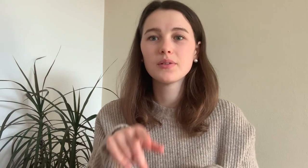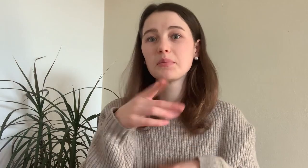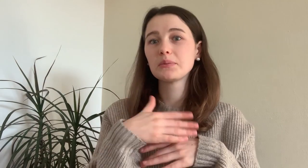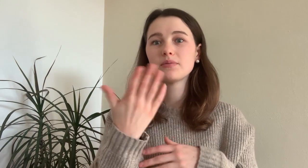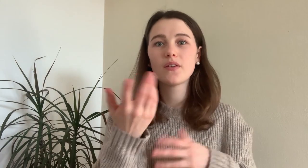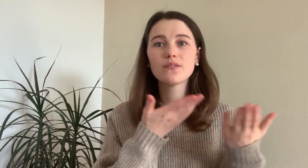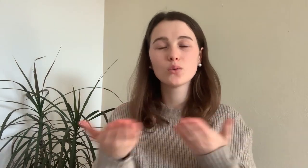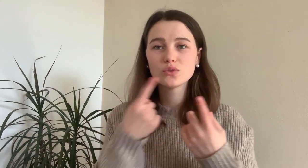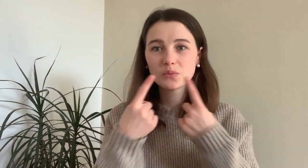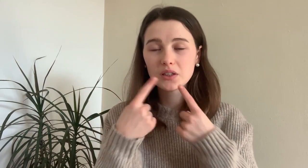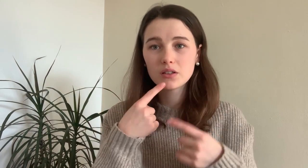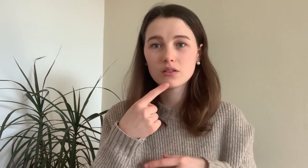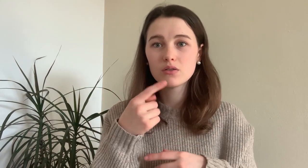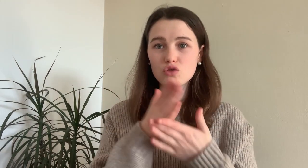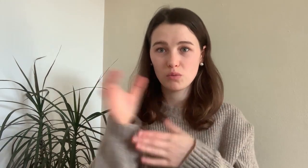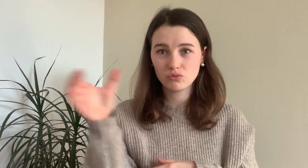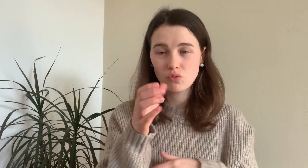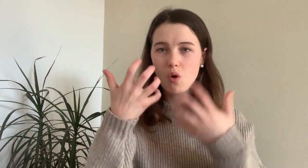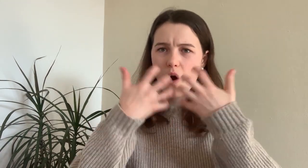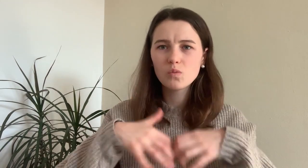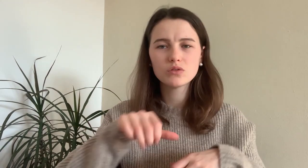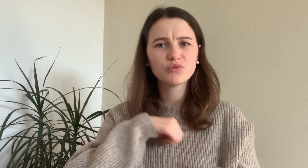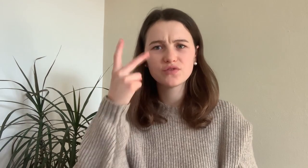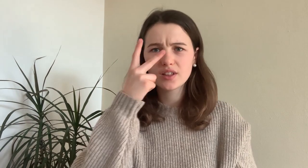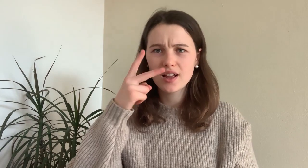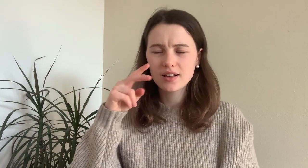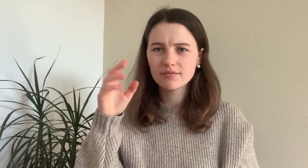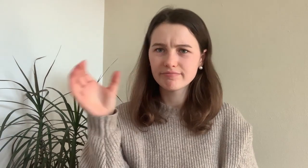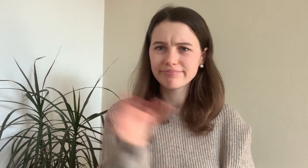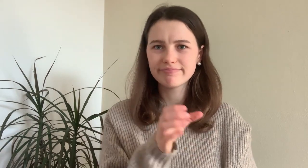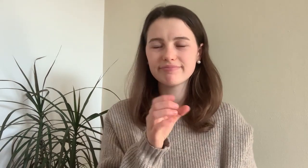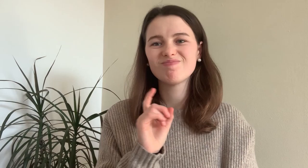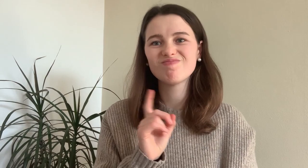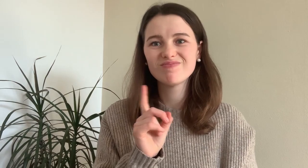For example if you have a job interview interpreters are not automatically provided.